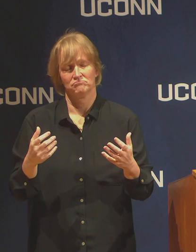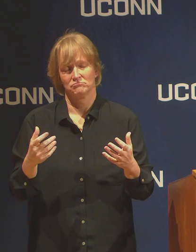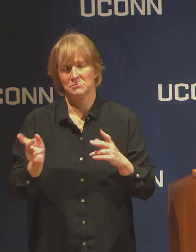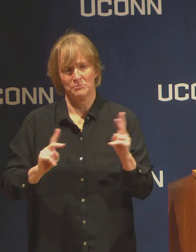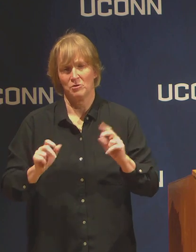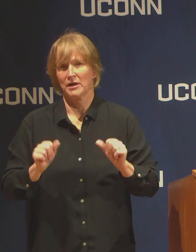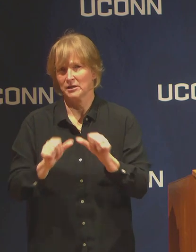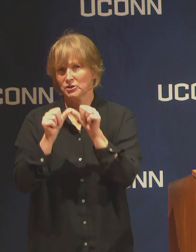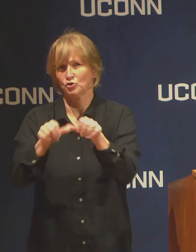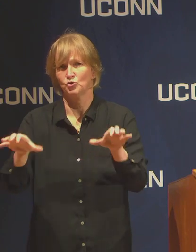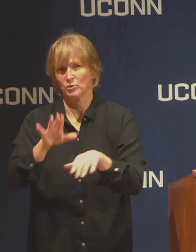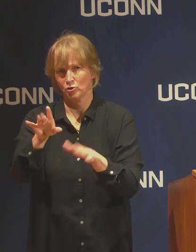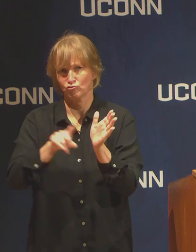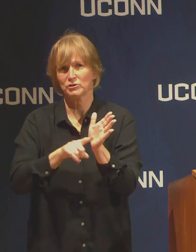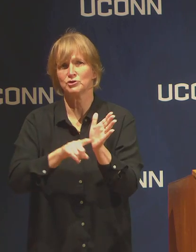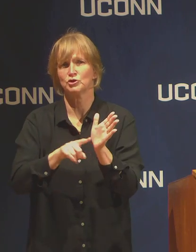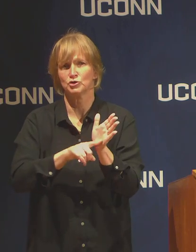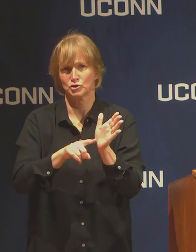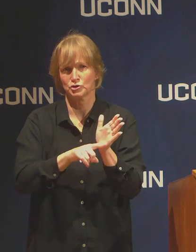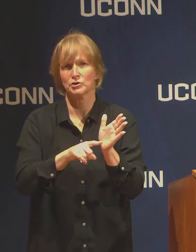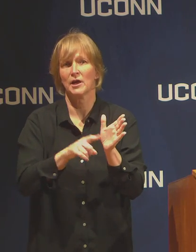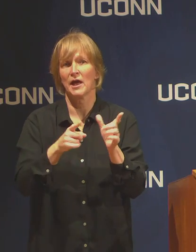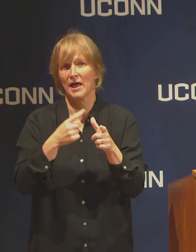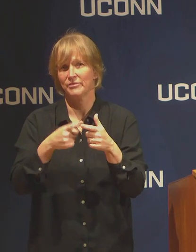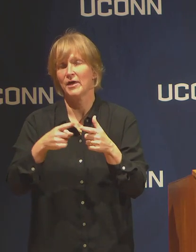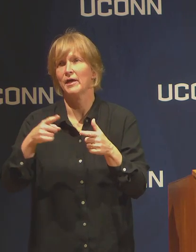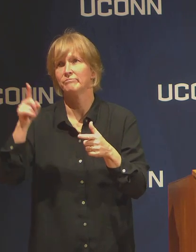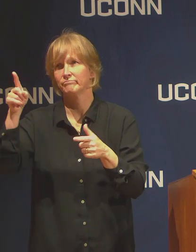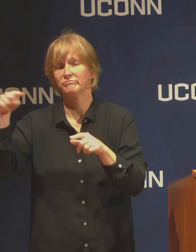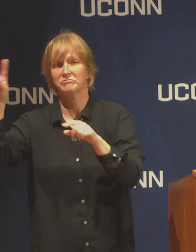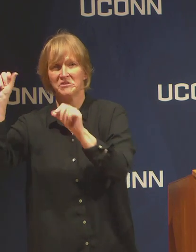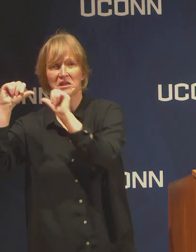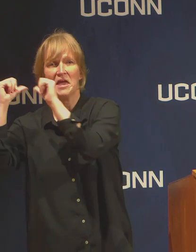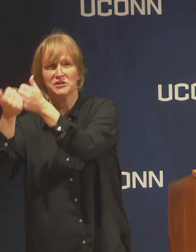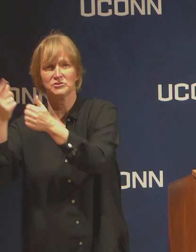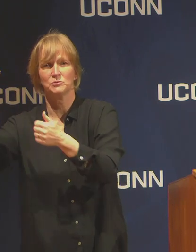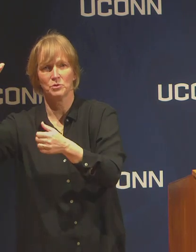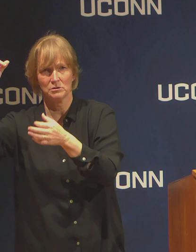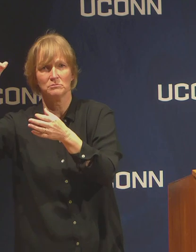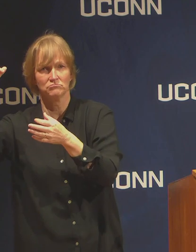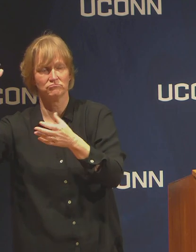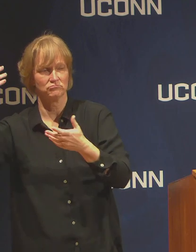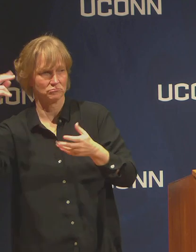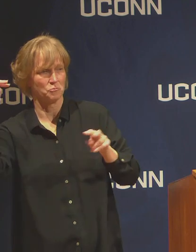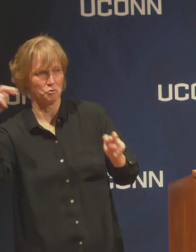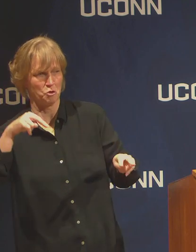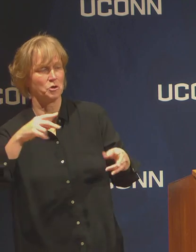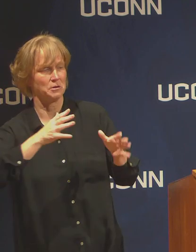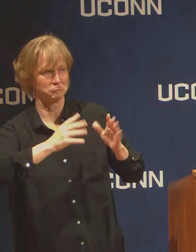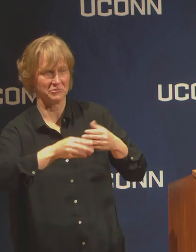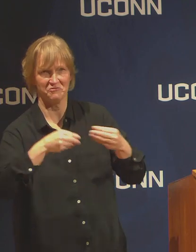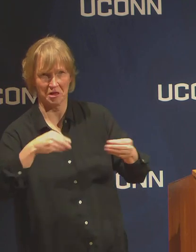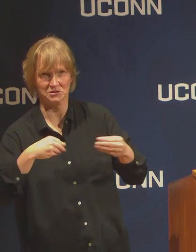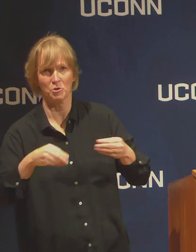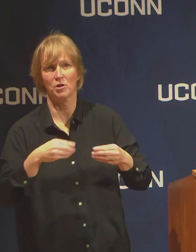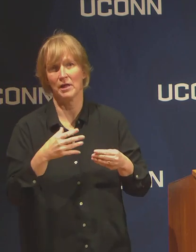and have the agency decide whether it's from home or you need to come into the lab.